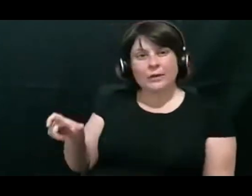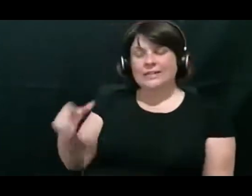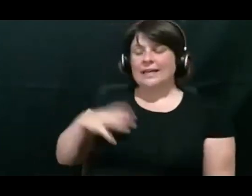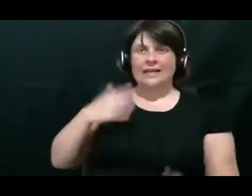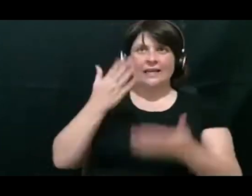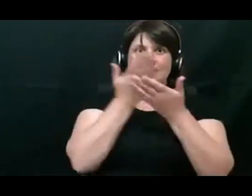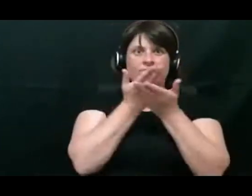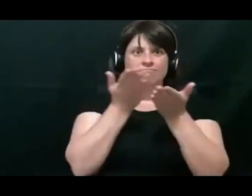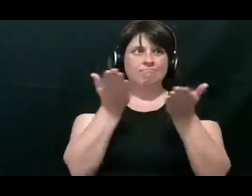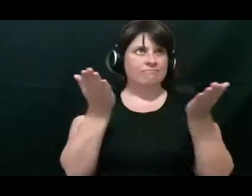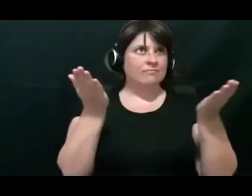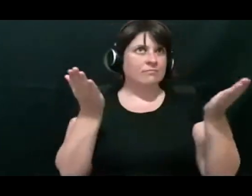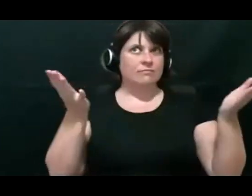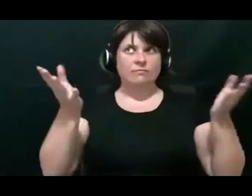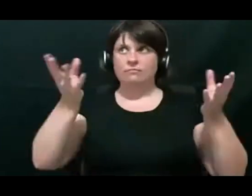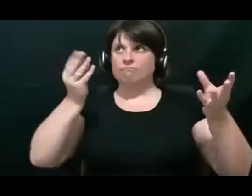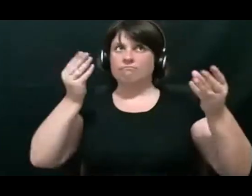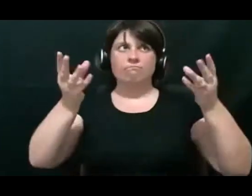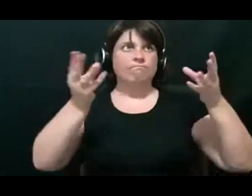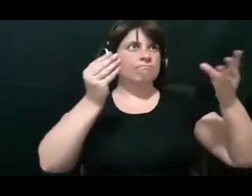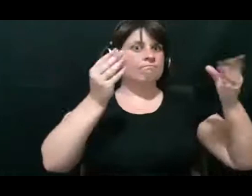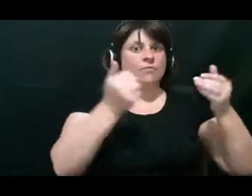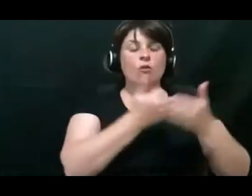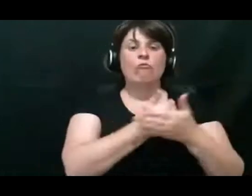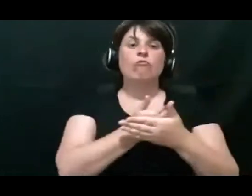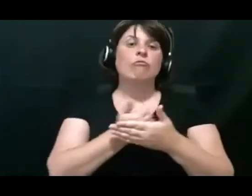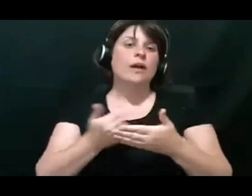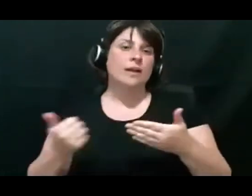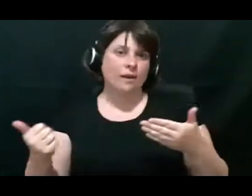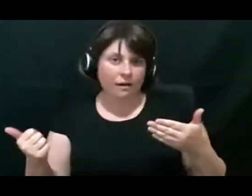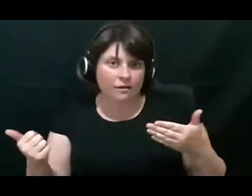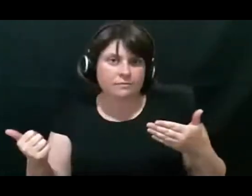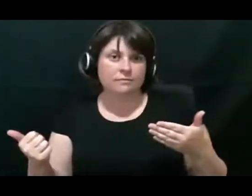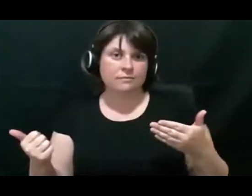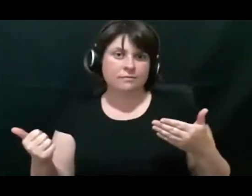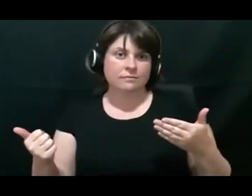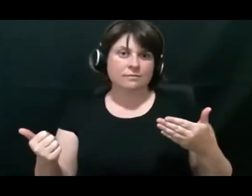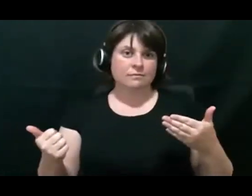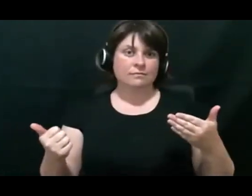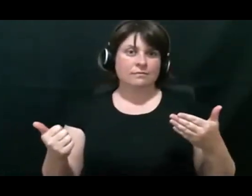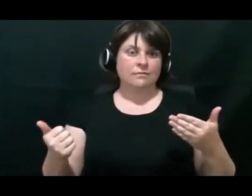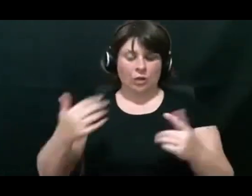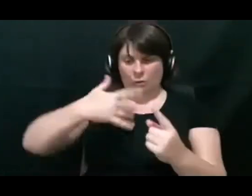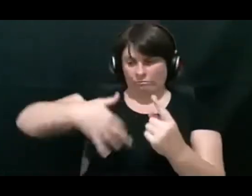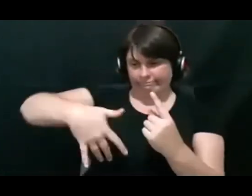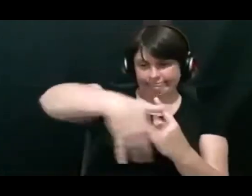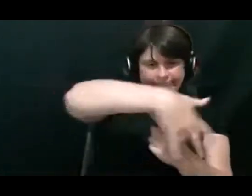And they need exposure on a regular and consistent level from as many people around them as possible.